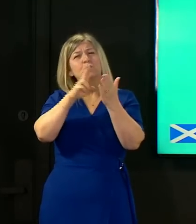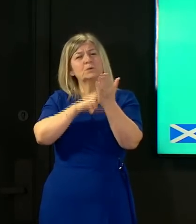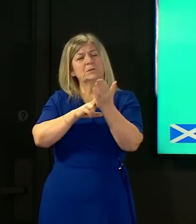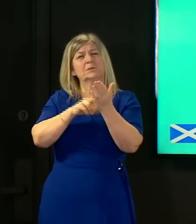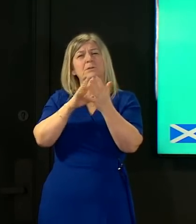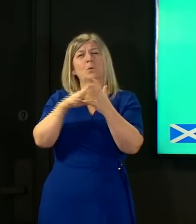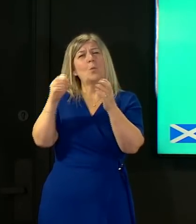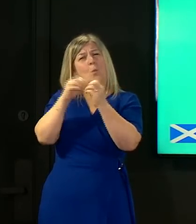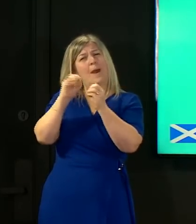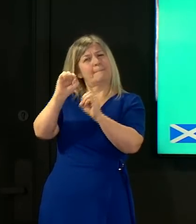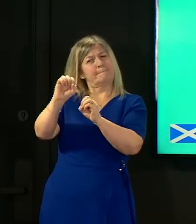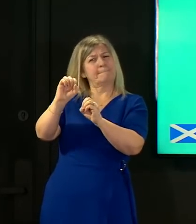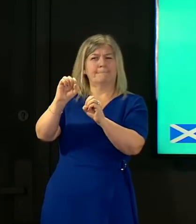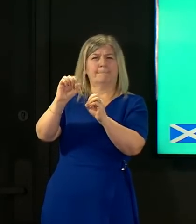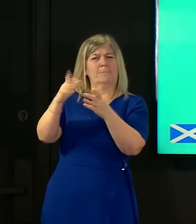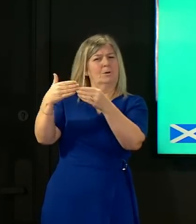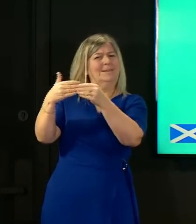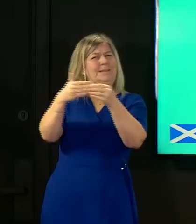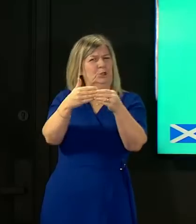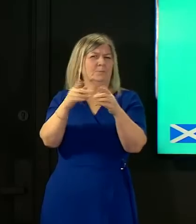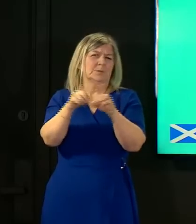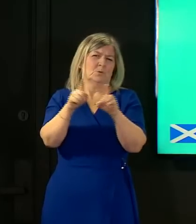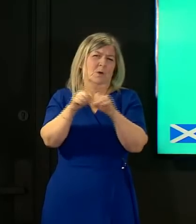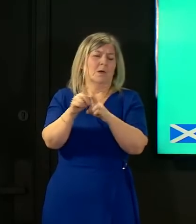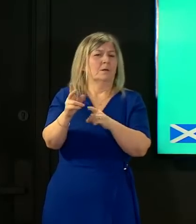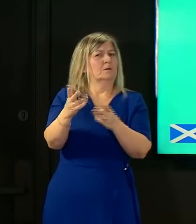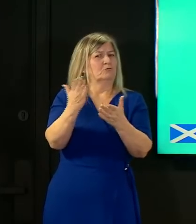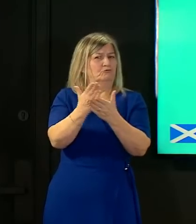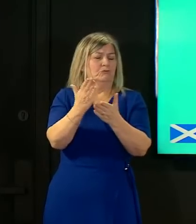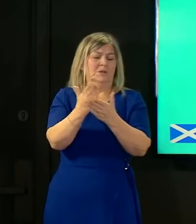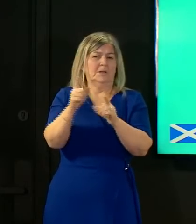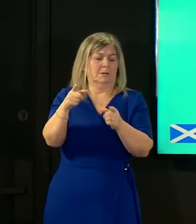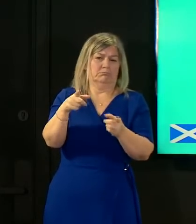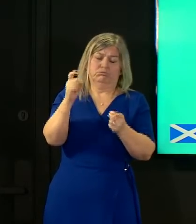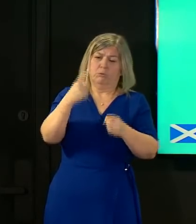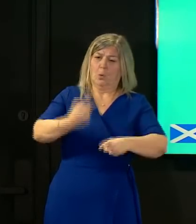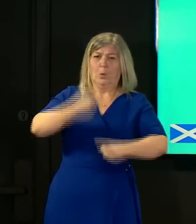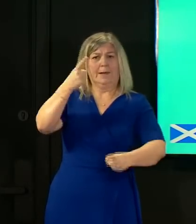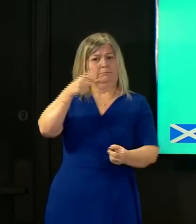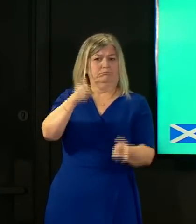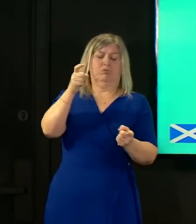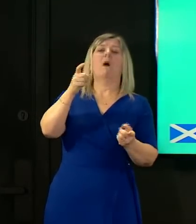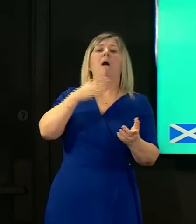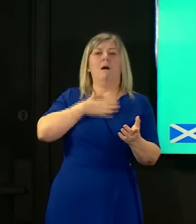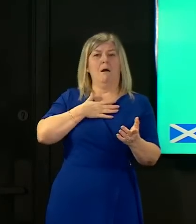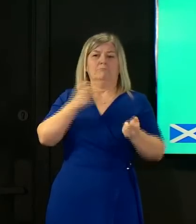and effective action on receiving notification of the sequencing results this includes undertaking